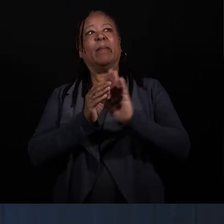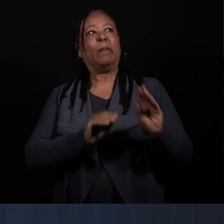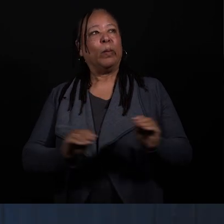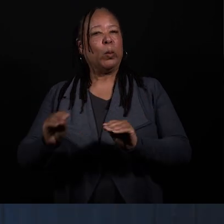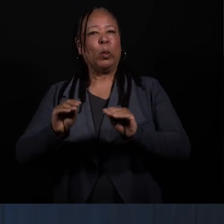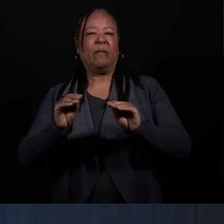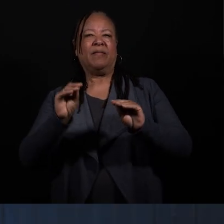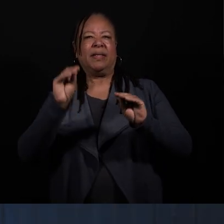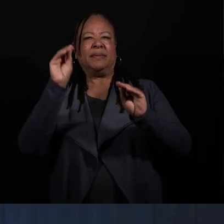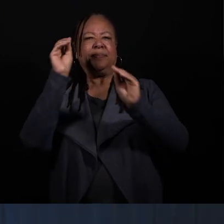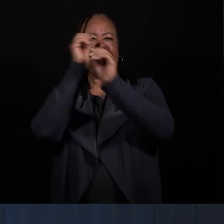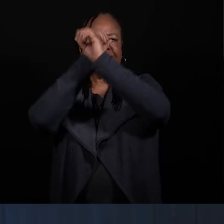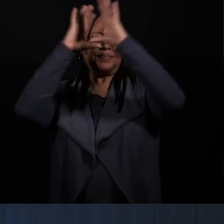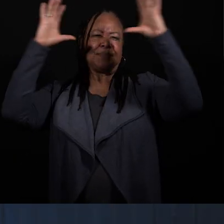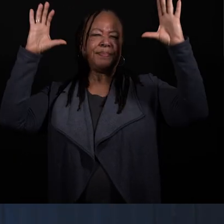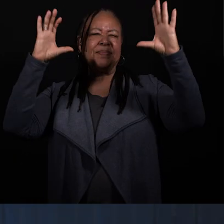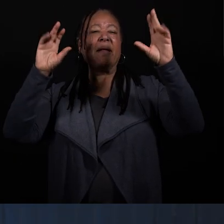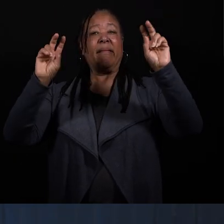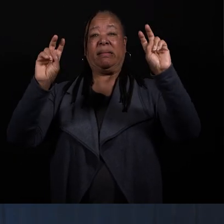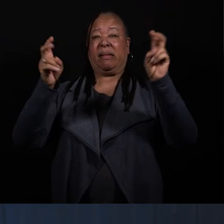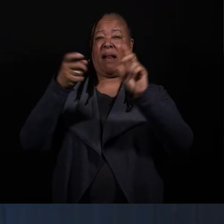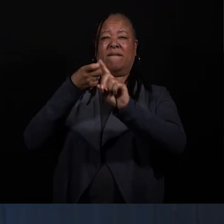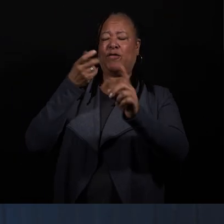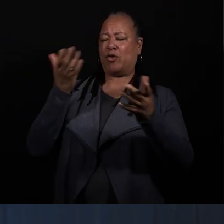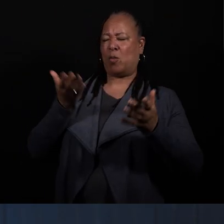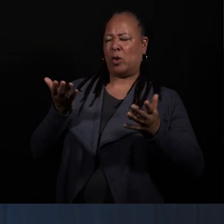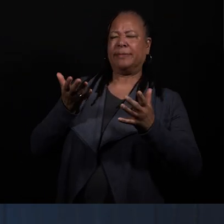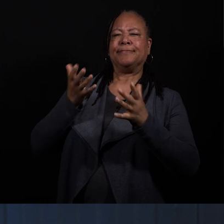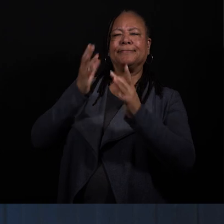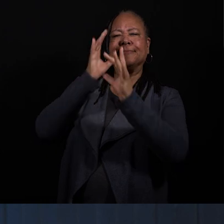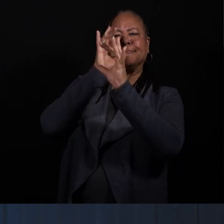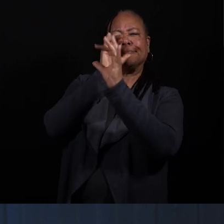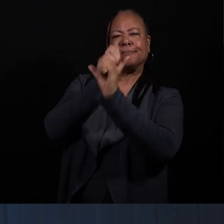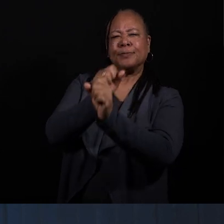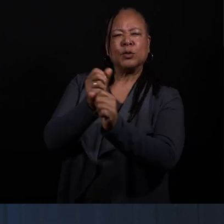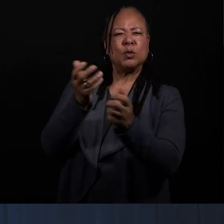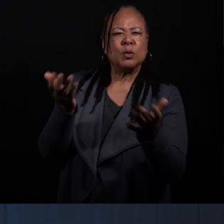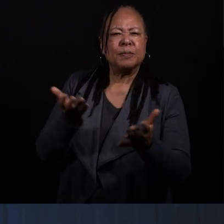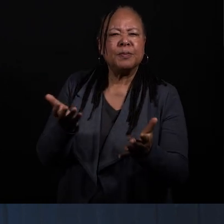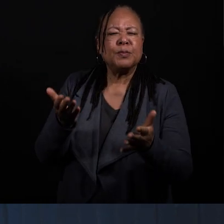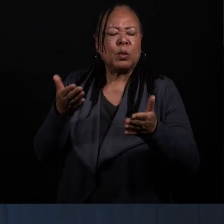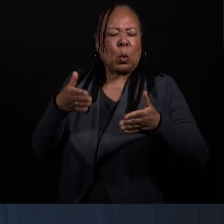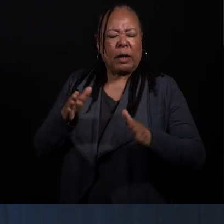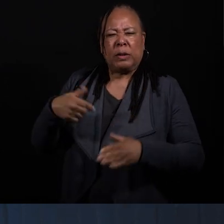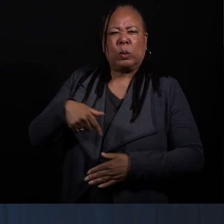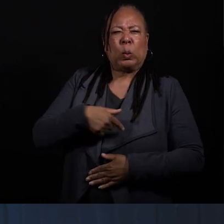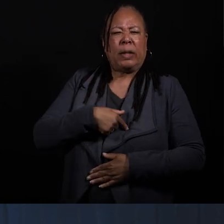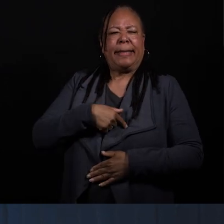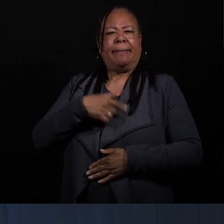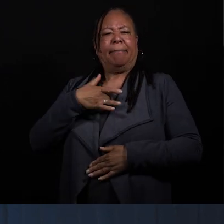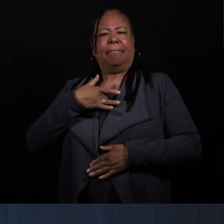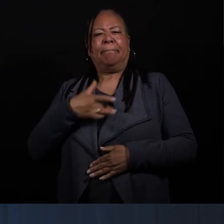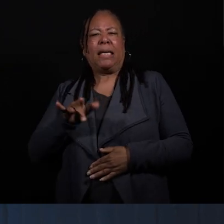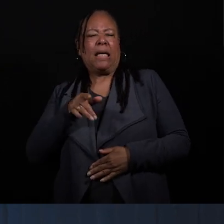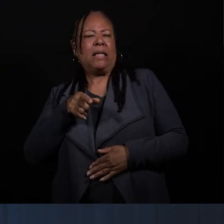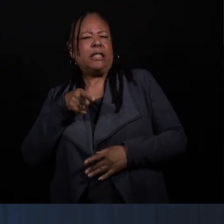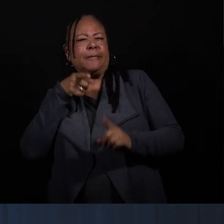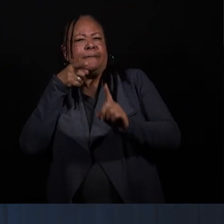The title comes from my interest in drawing attention to the ways in which we point out